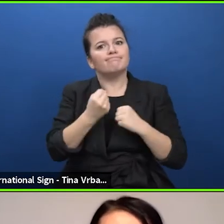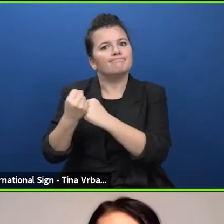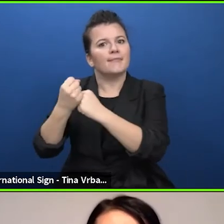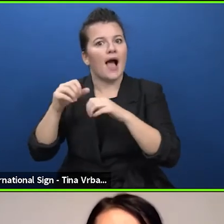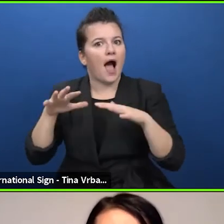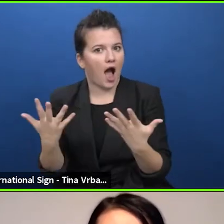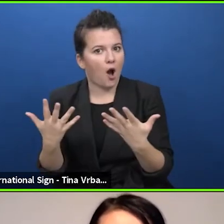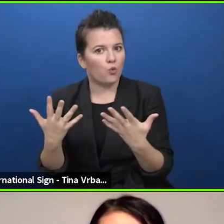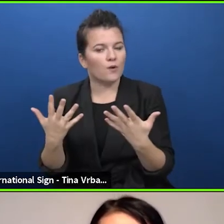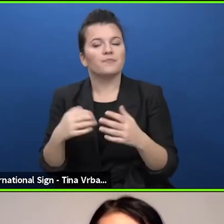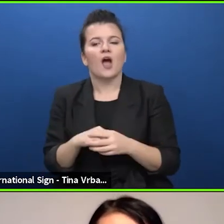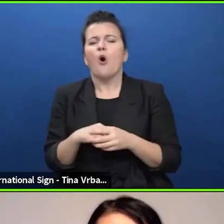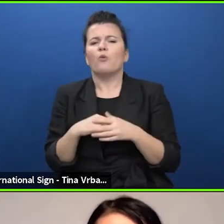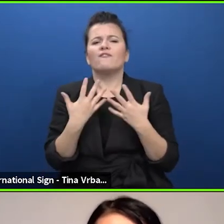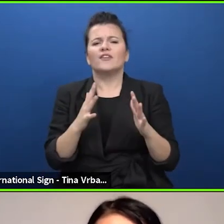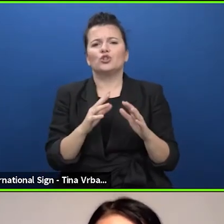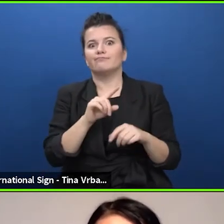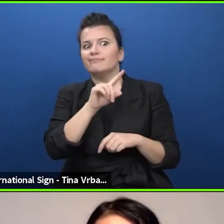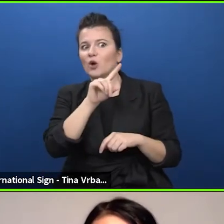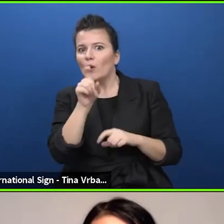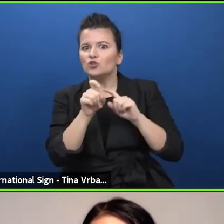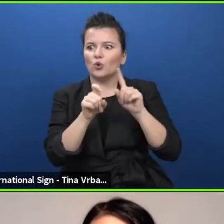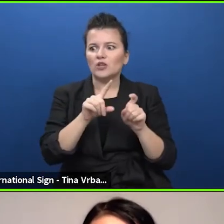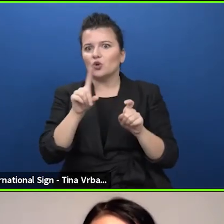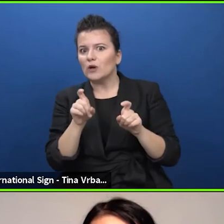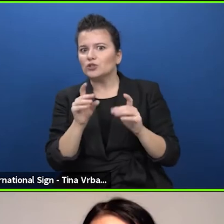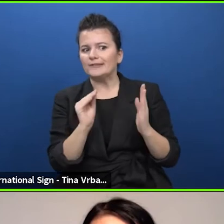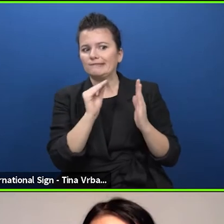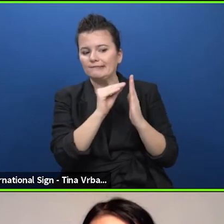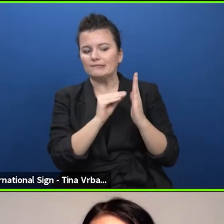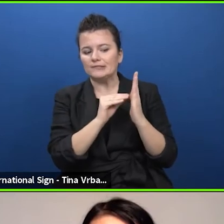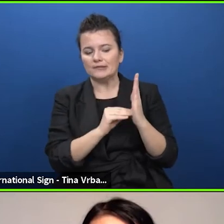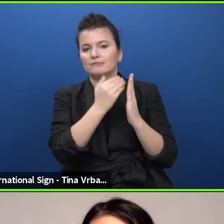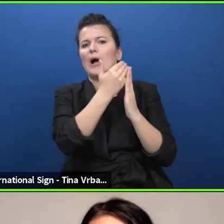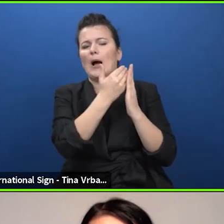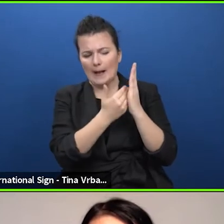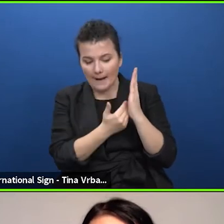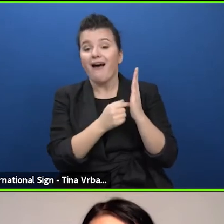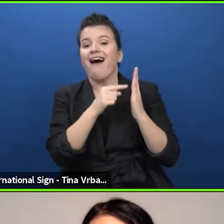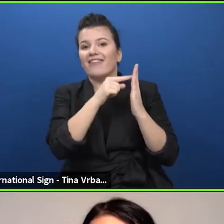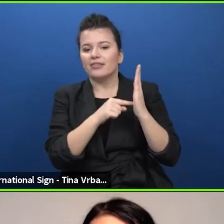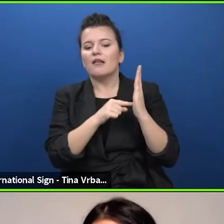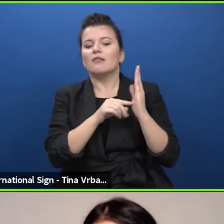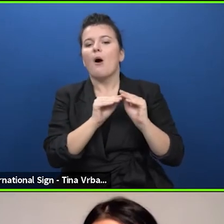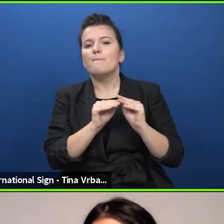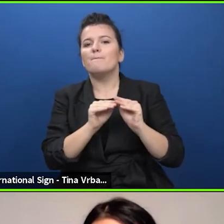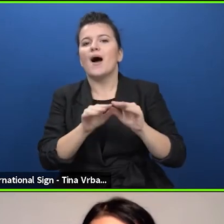of questions and launched a study that will be presented to you more in detail tomorrow